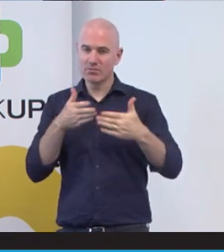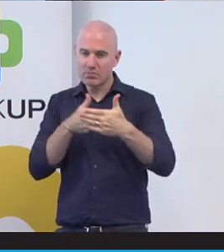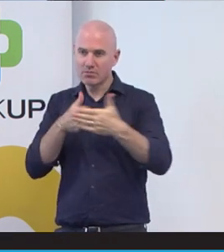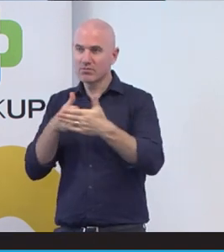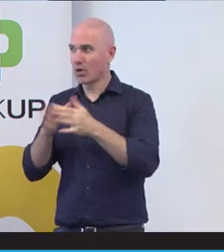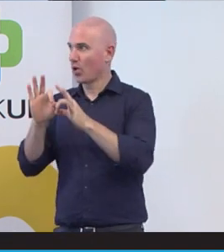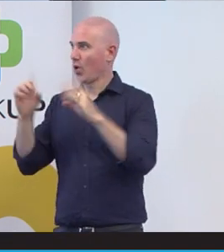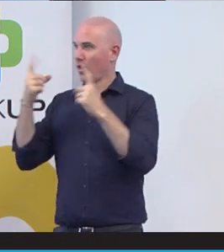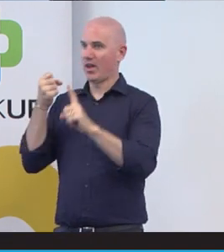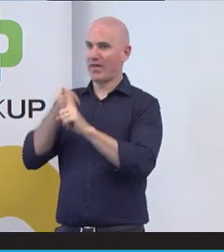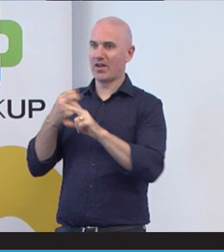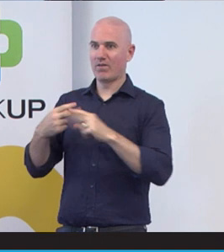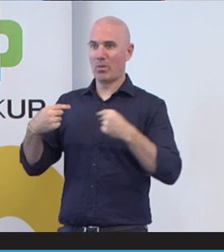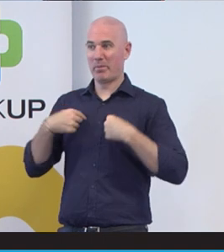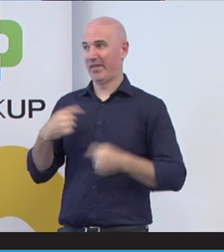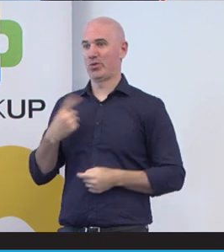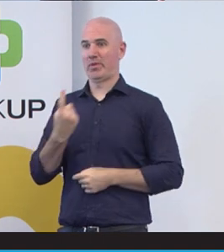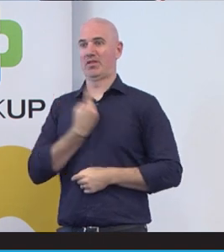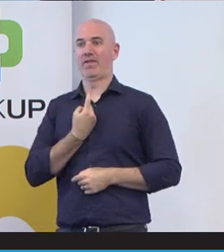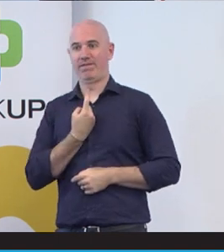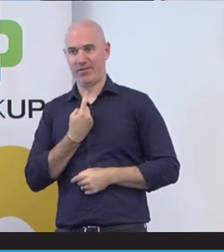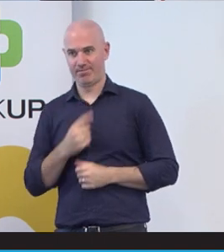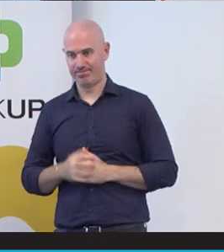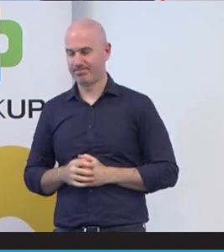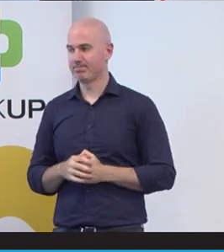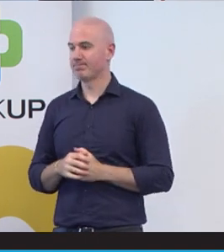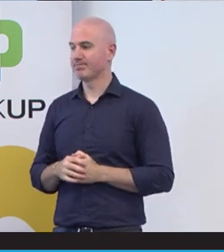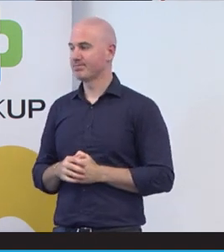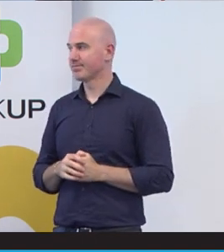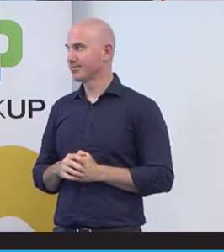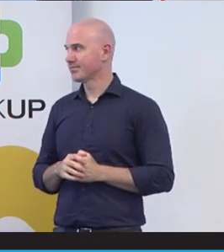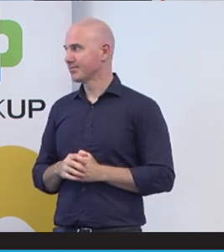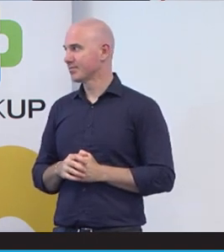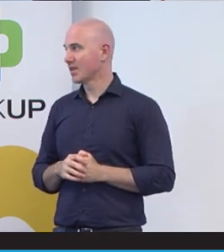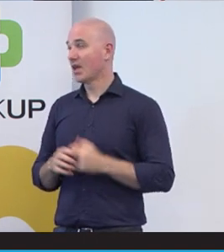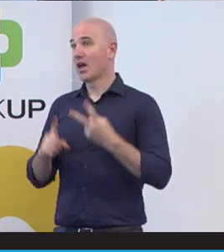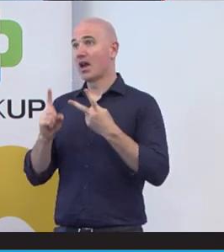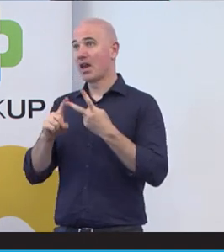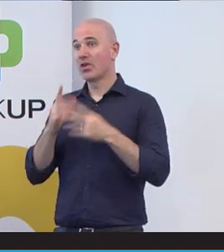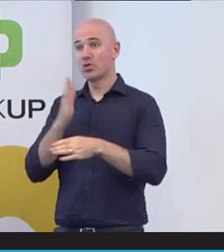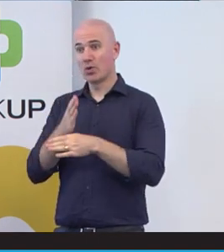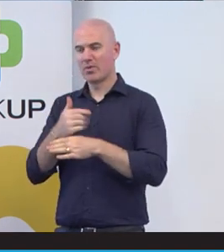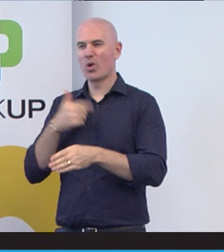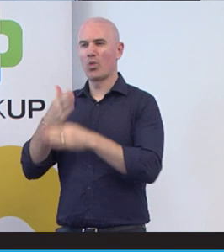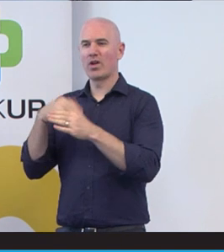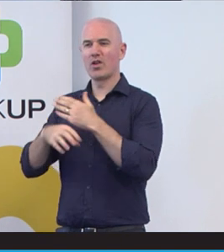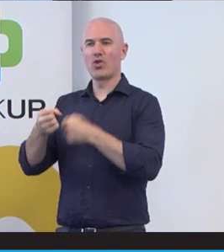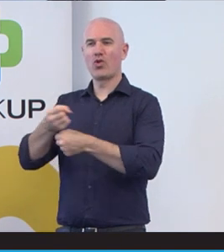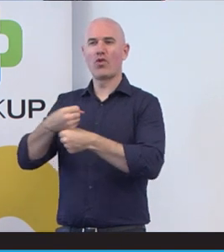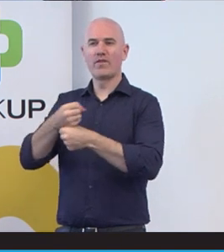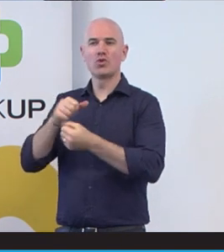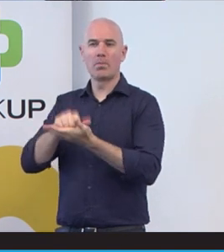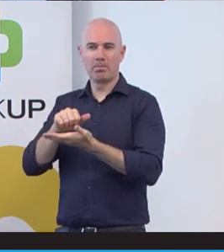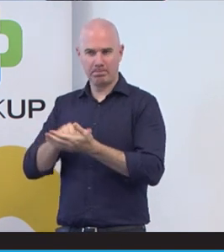for me but myself. and then I had this other job. I was working in a coffee shop and that